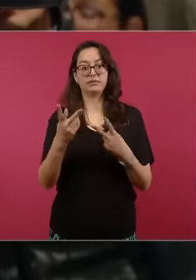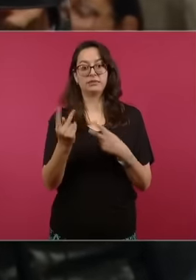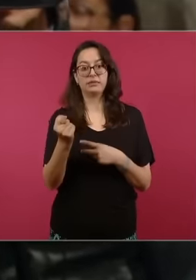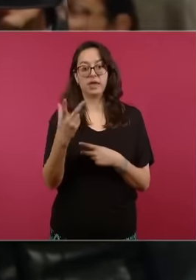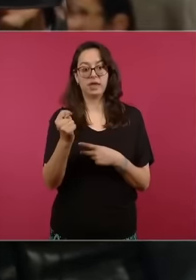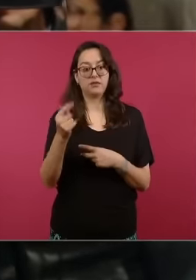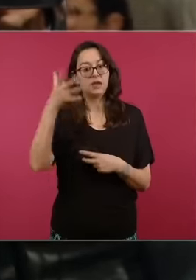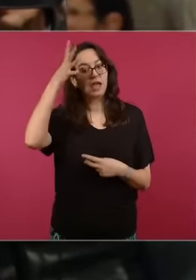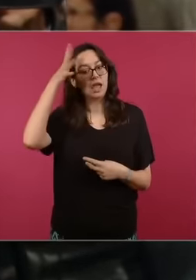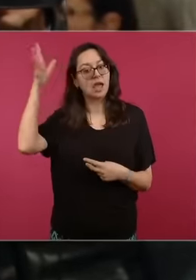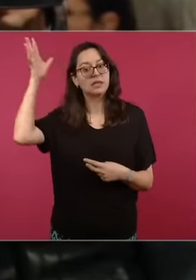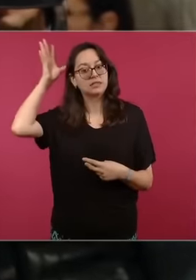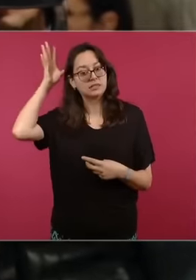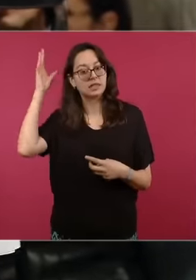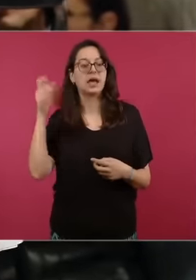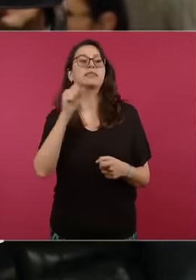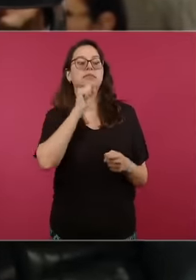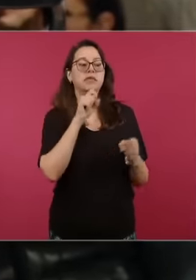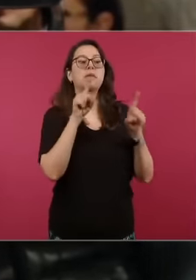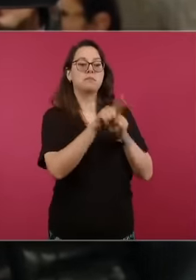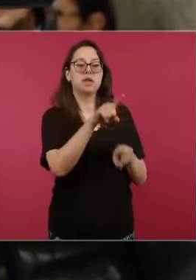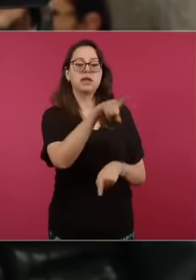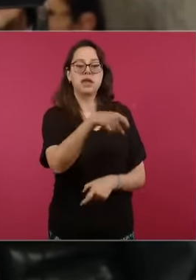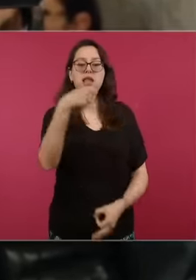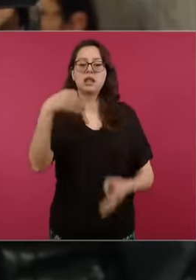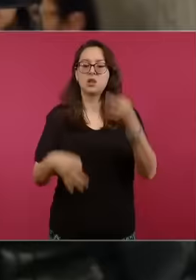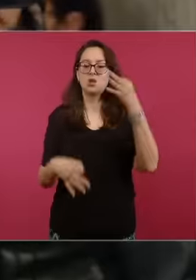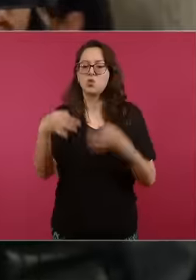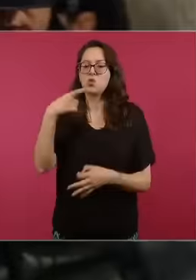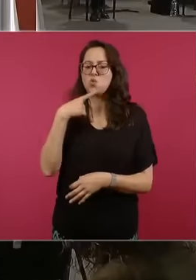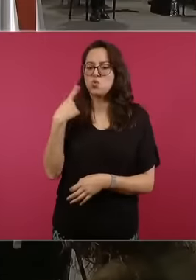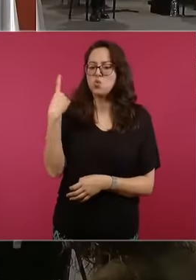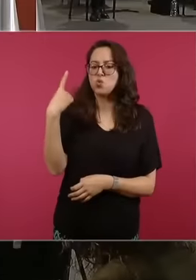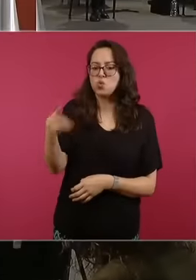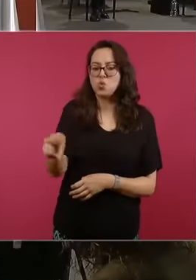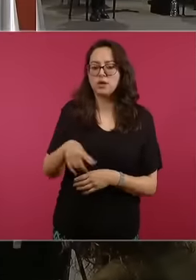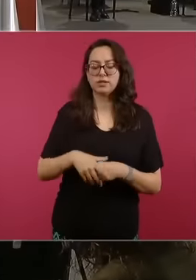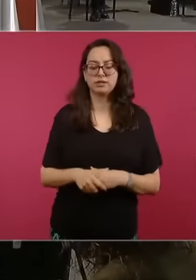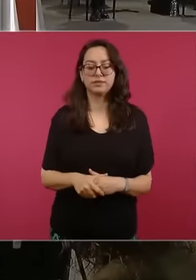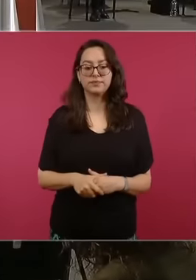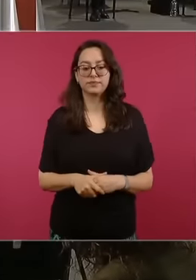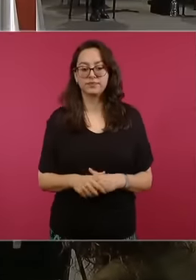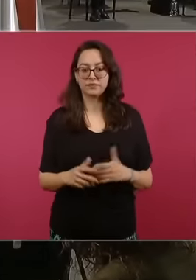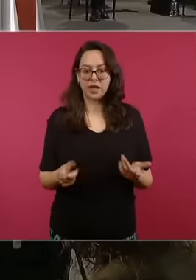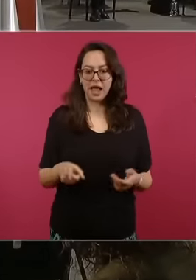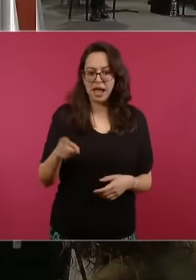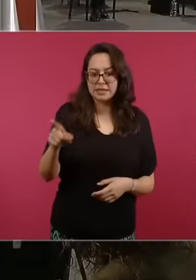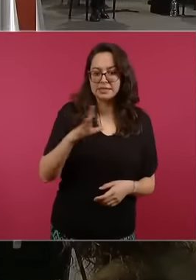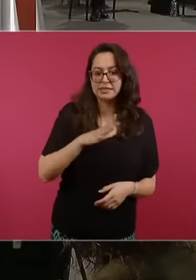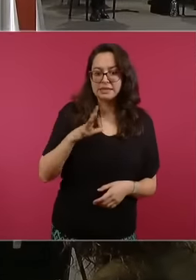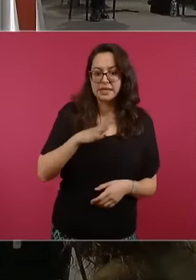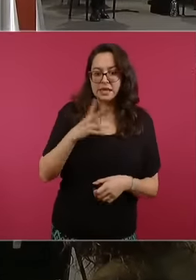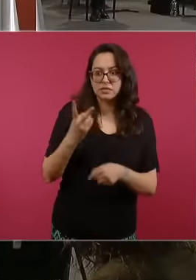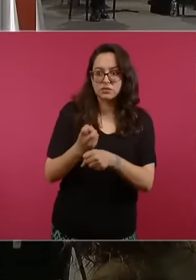fights in the judiciary Here it is By the way the undersecretary Félix Arturo Medina